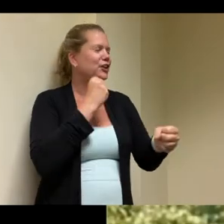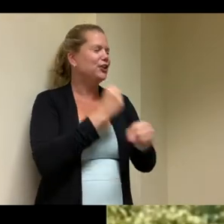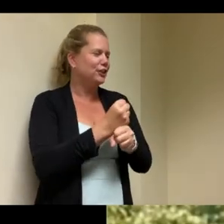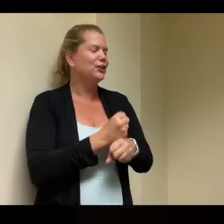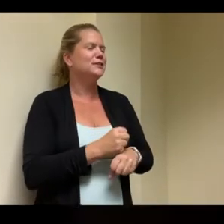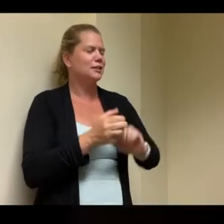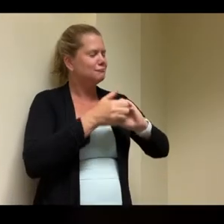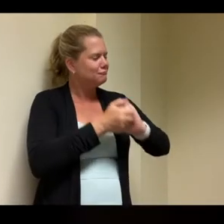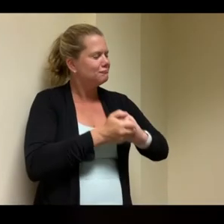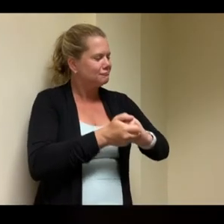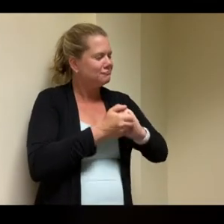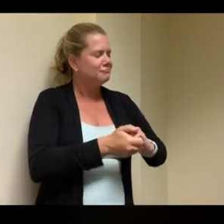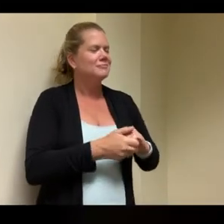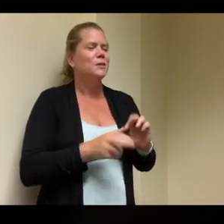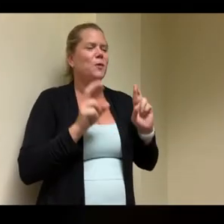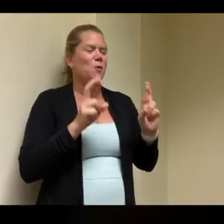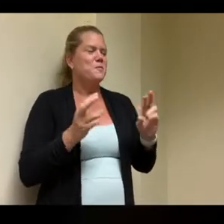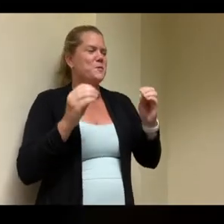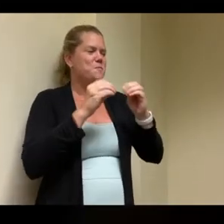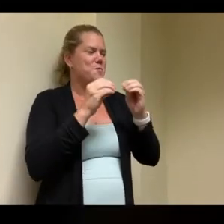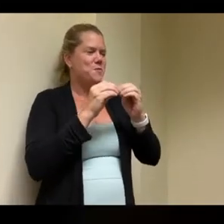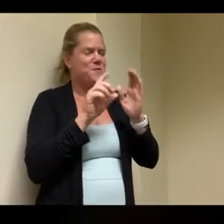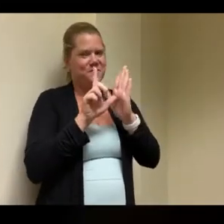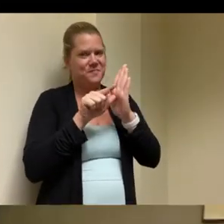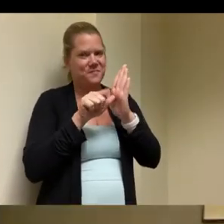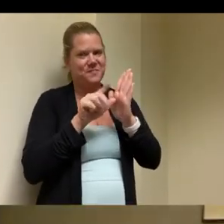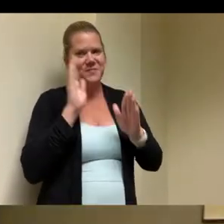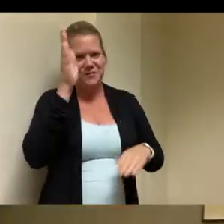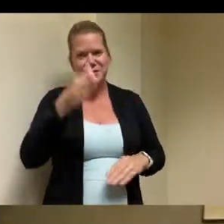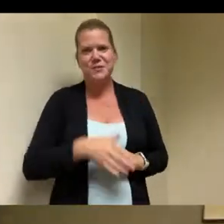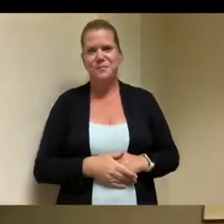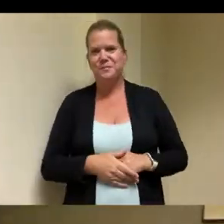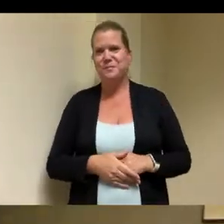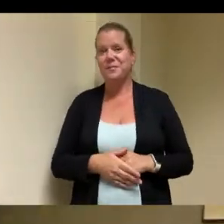great so great thank you joe thank you you're very welcome if folks would like